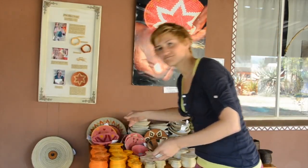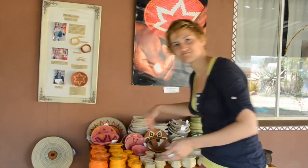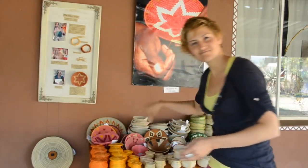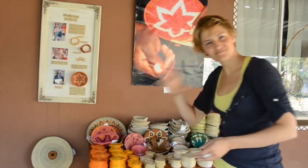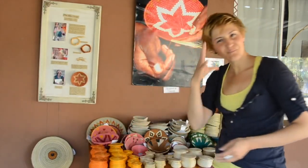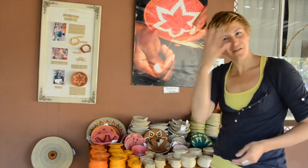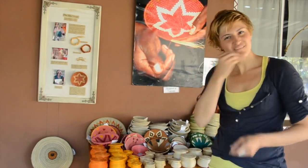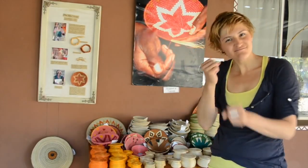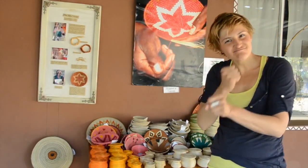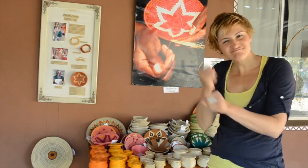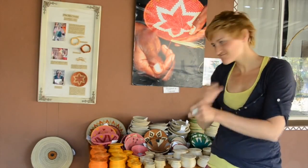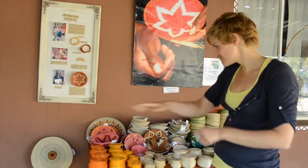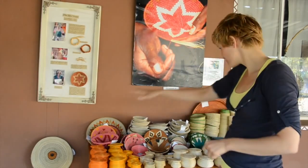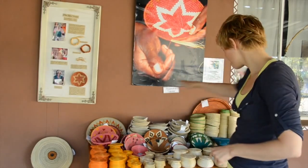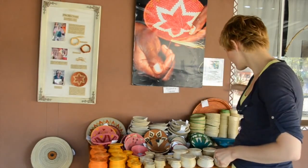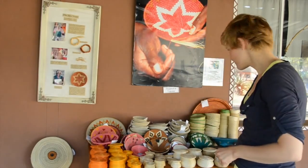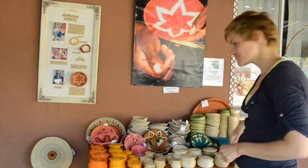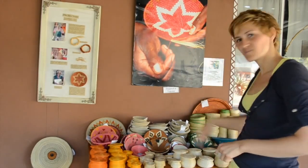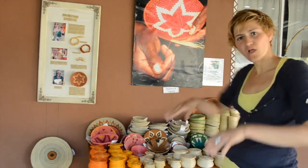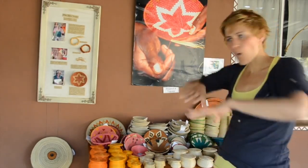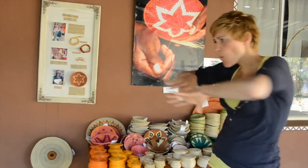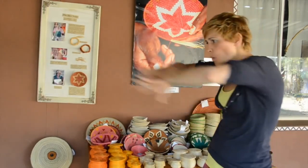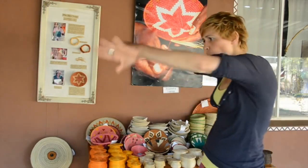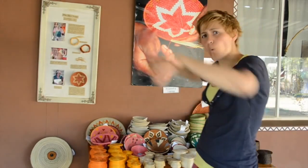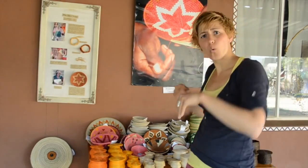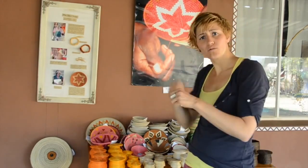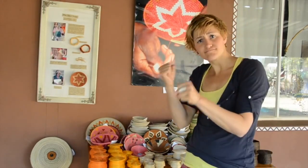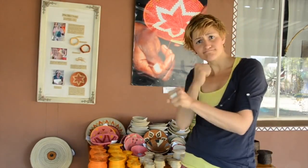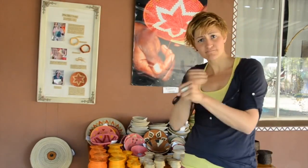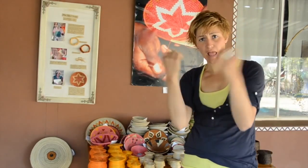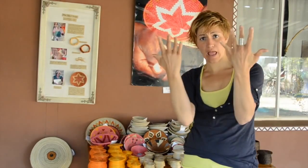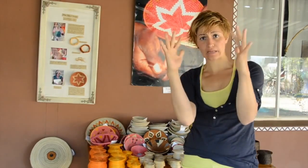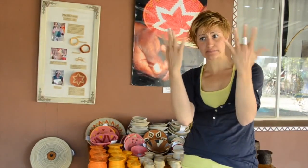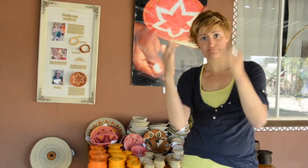crafts. They all are made by hand.